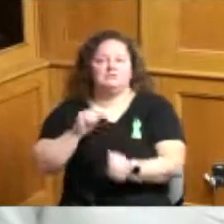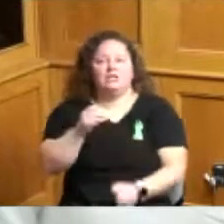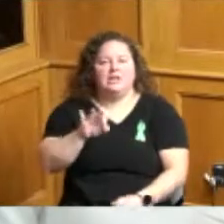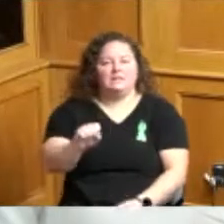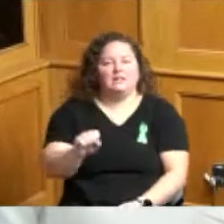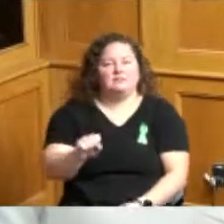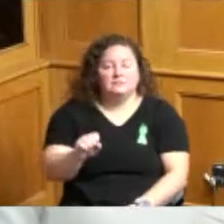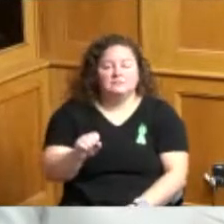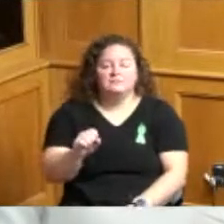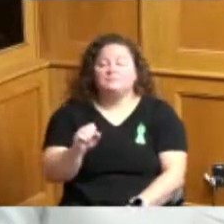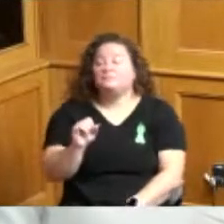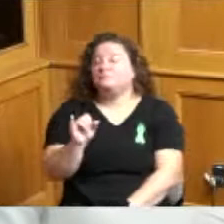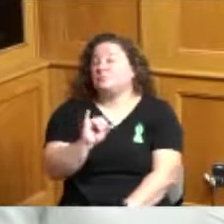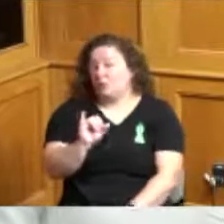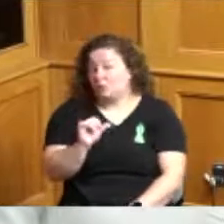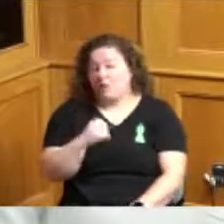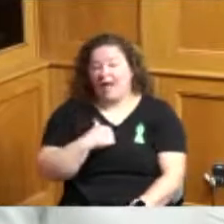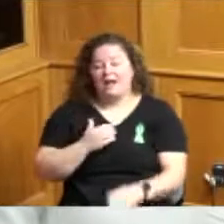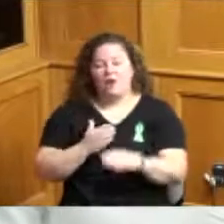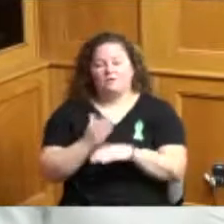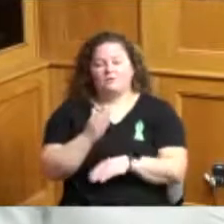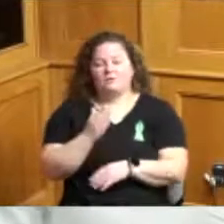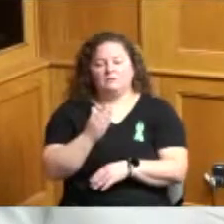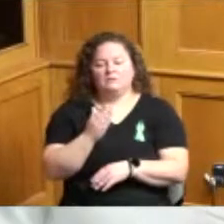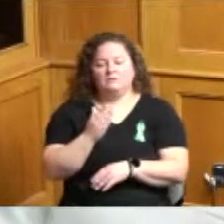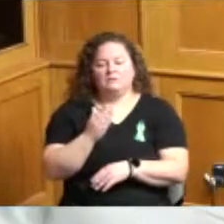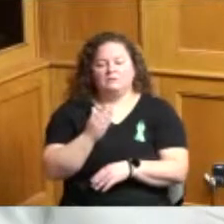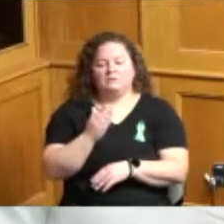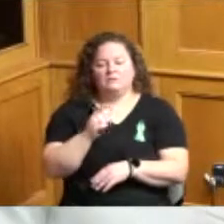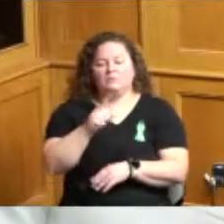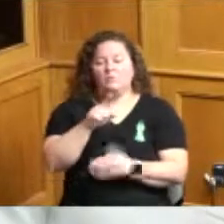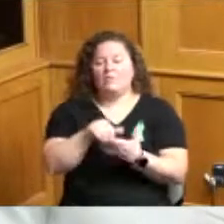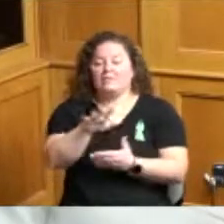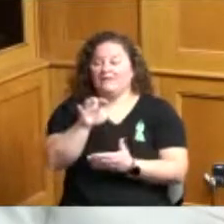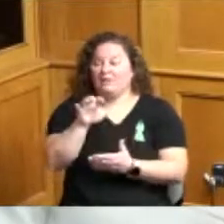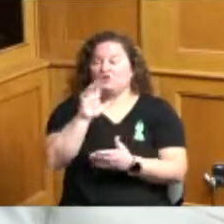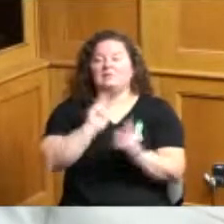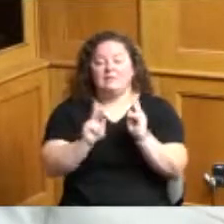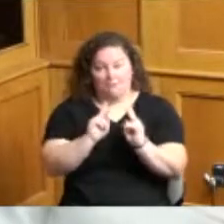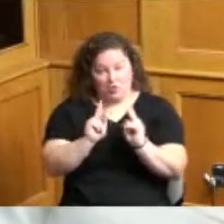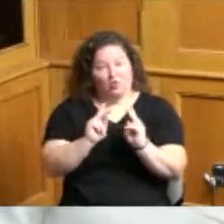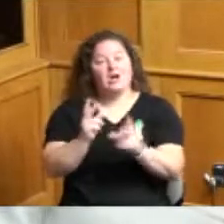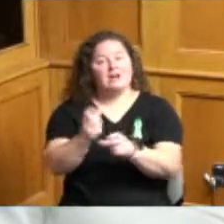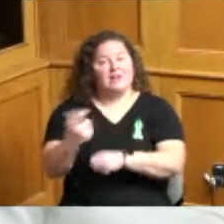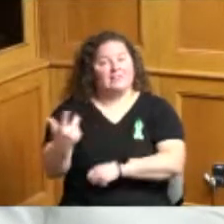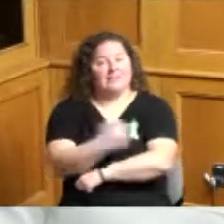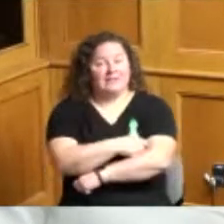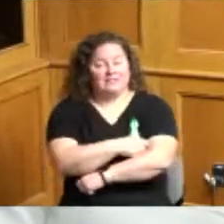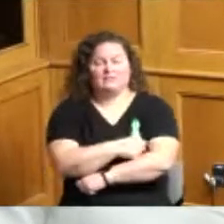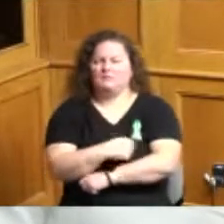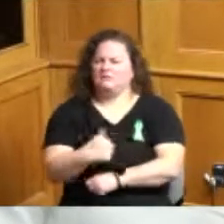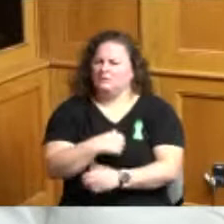we also had over 1500 people get the vaccine but what we saw when we were there we saw seniors who